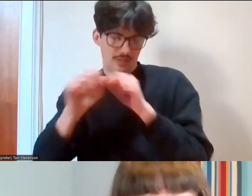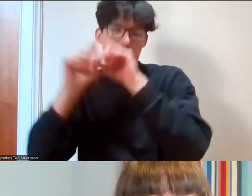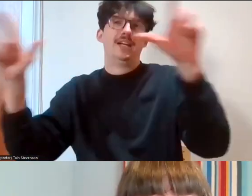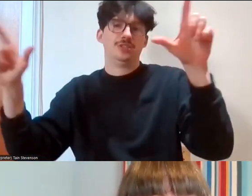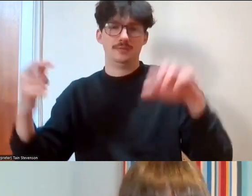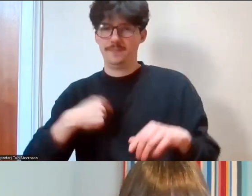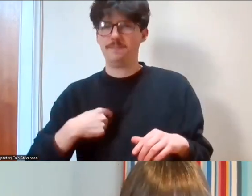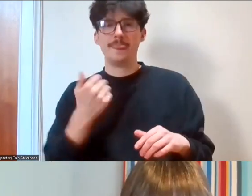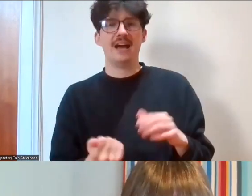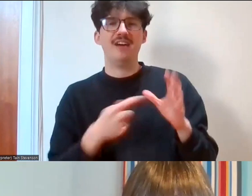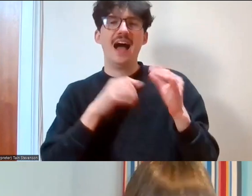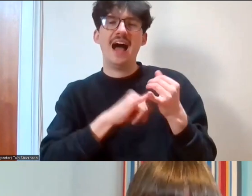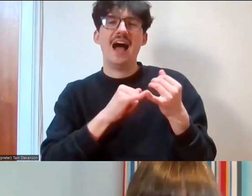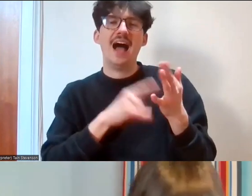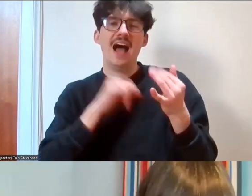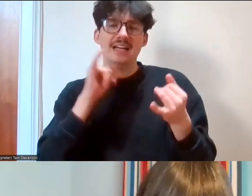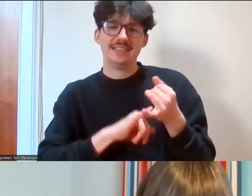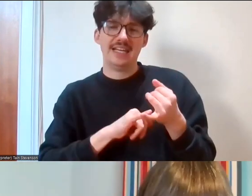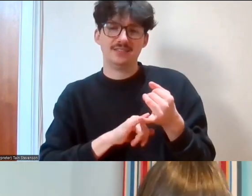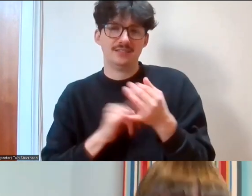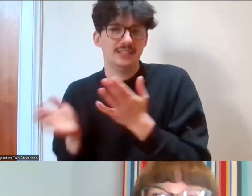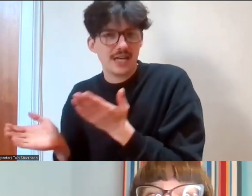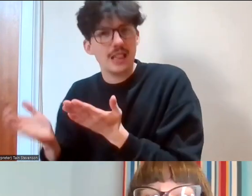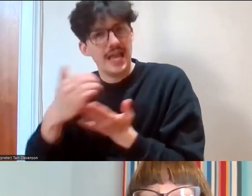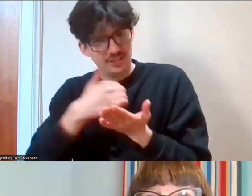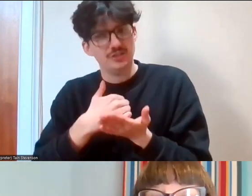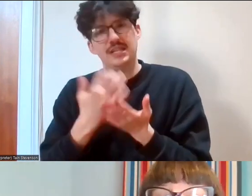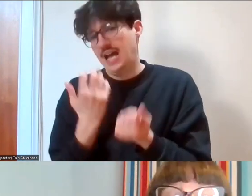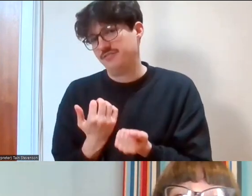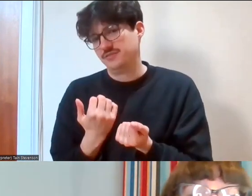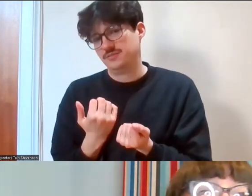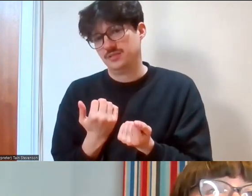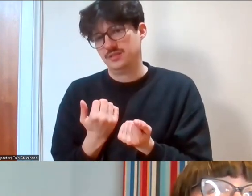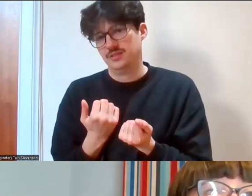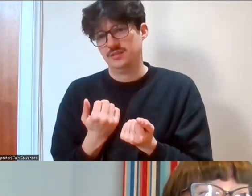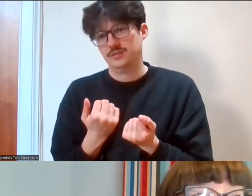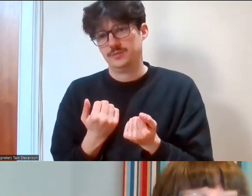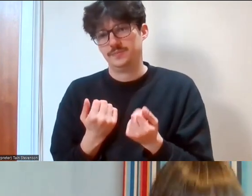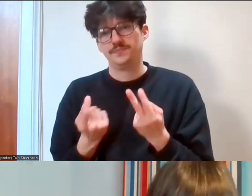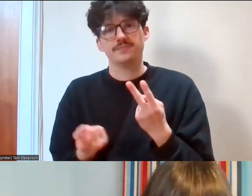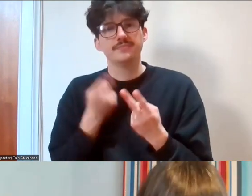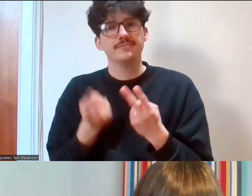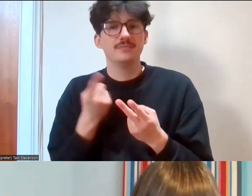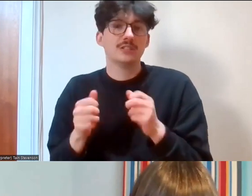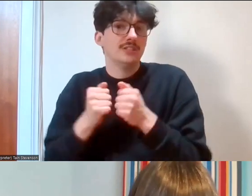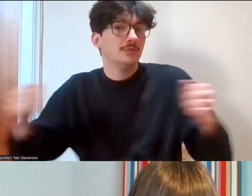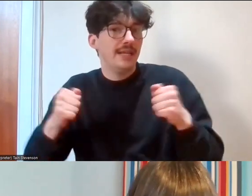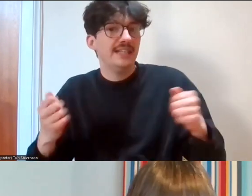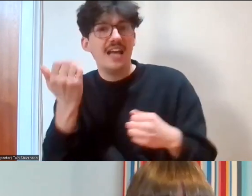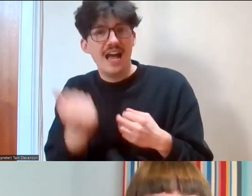assets, our collections are assets, but we also might have assets in terms of space and grounds.